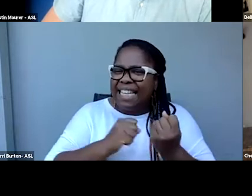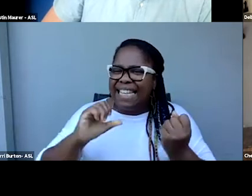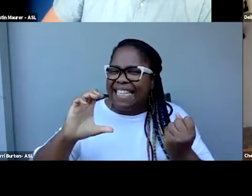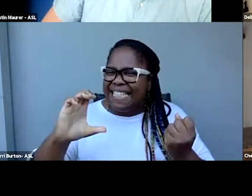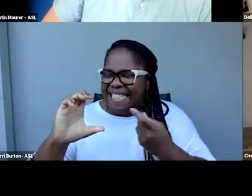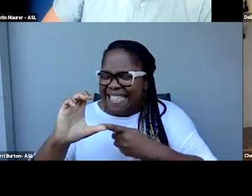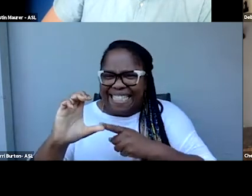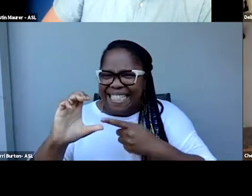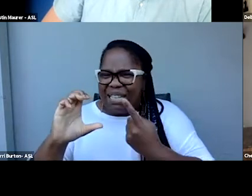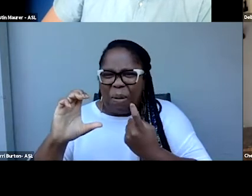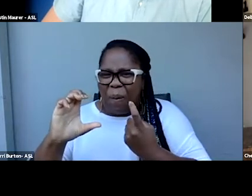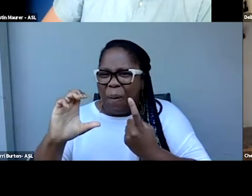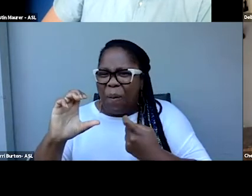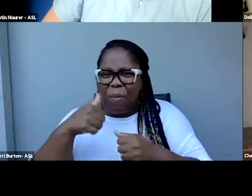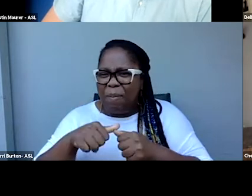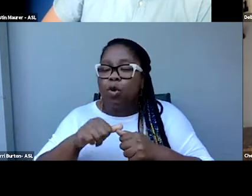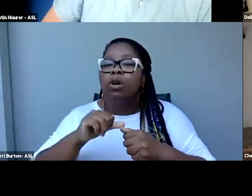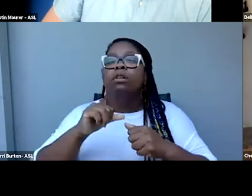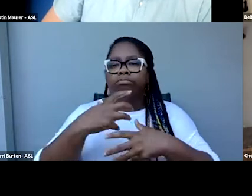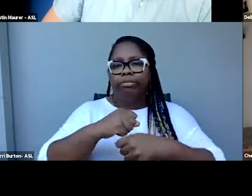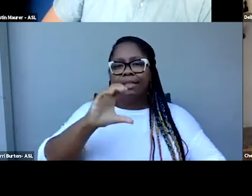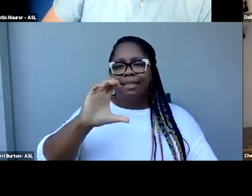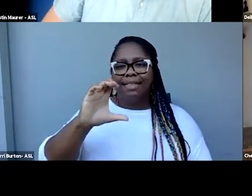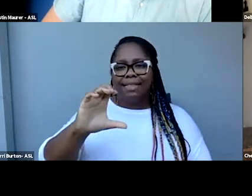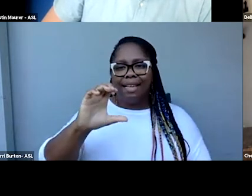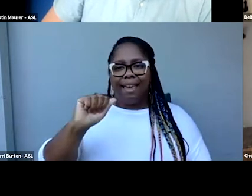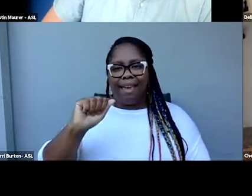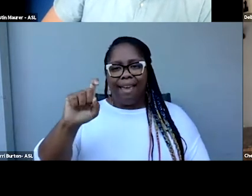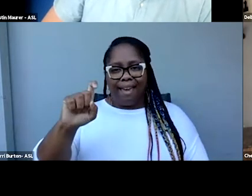Joining the group is CCAXSLC.